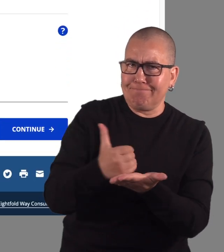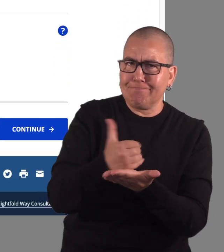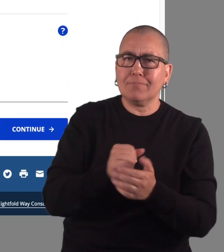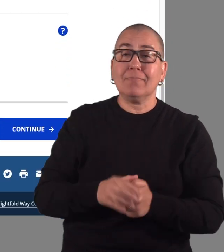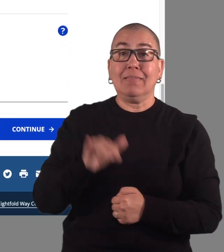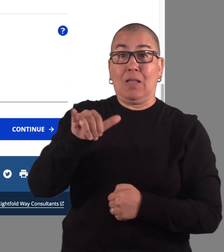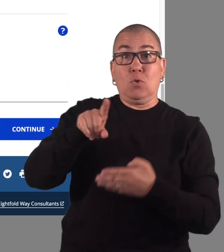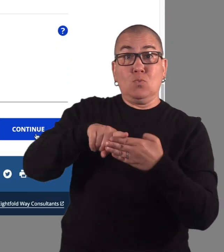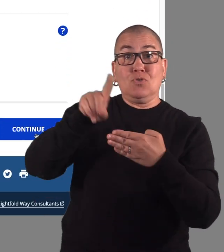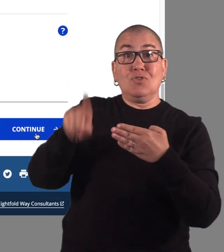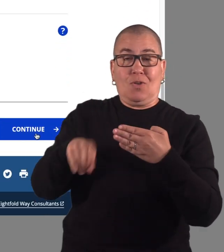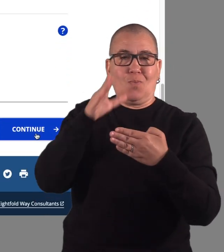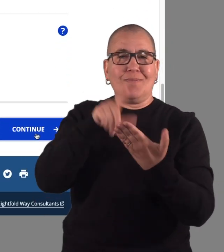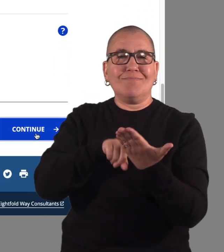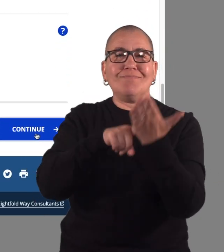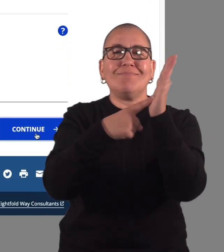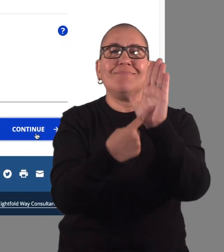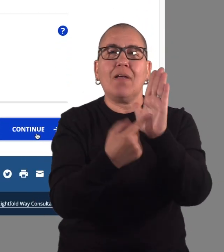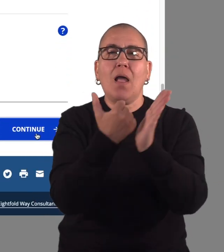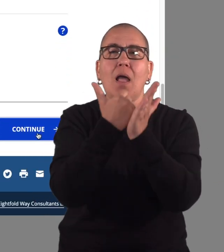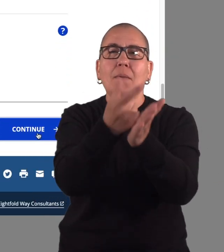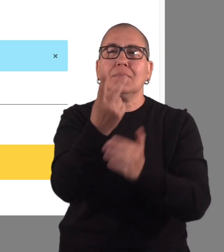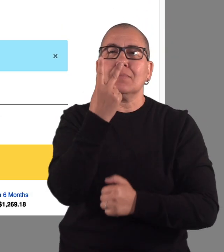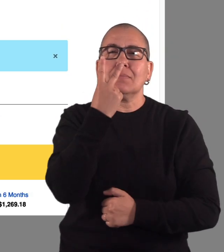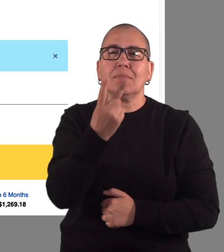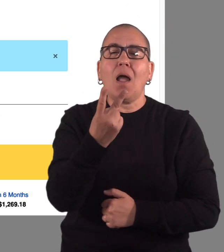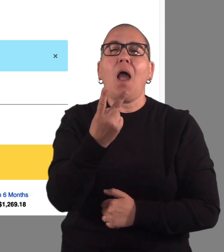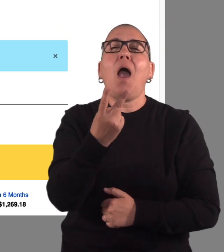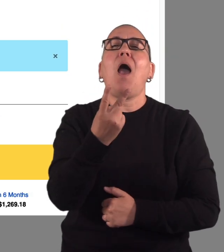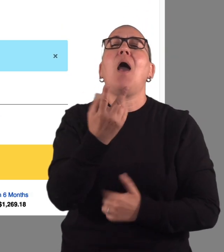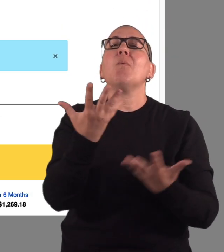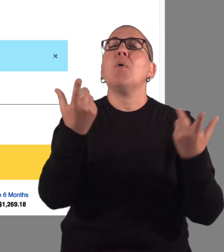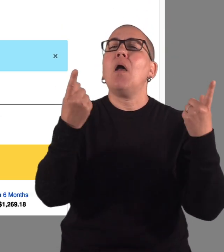The results of the estimator will help you see what would happen